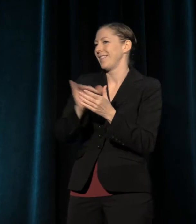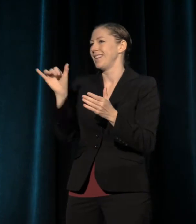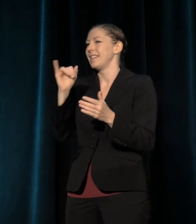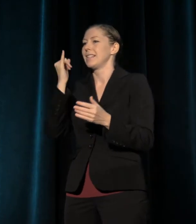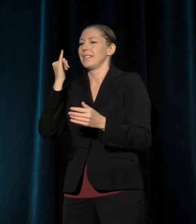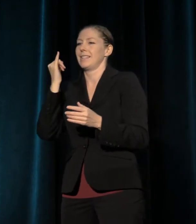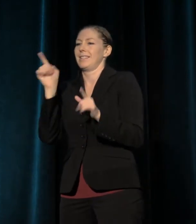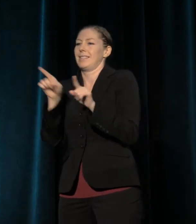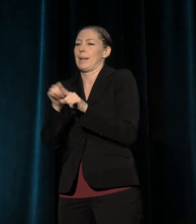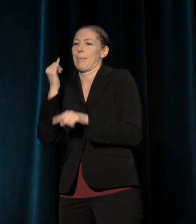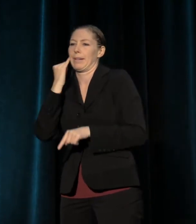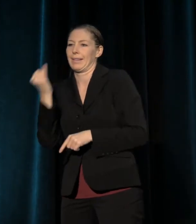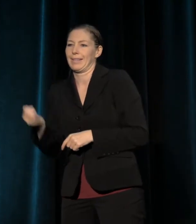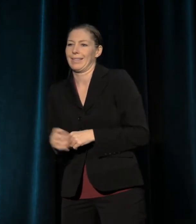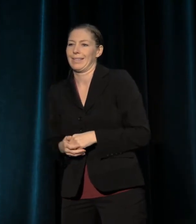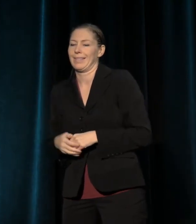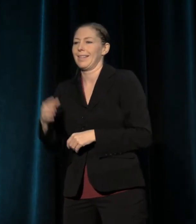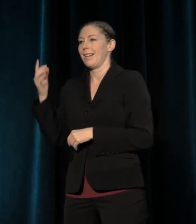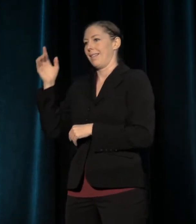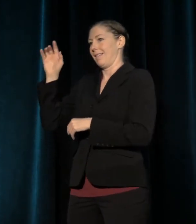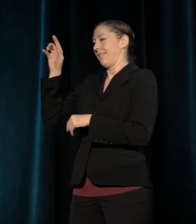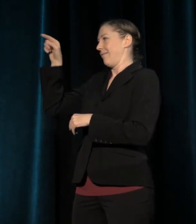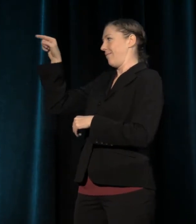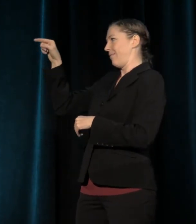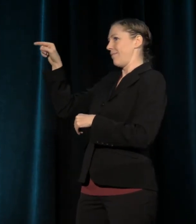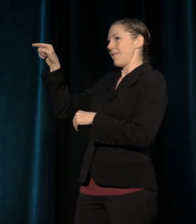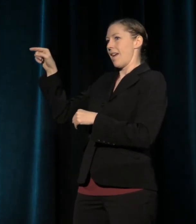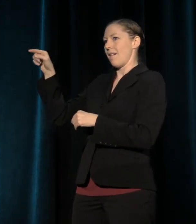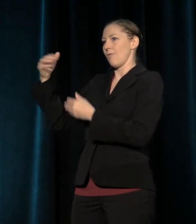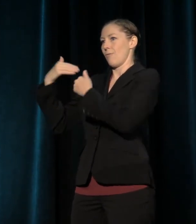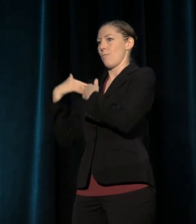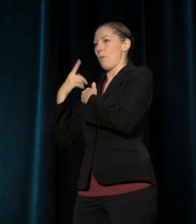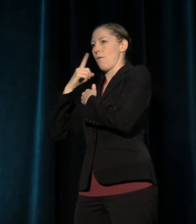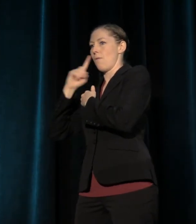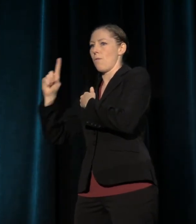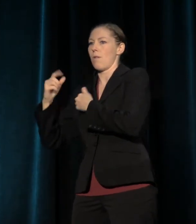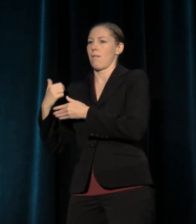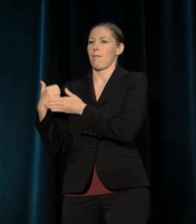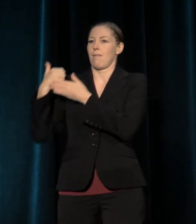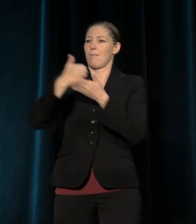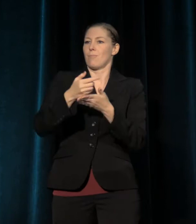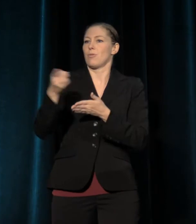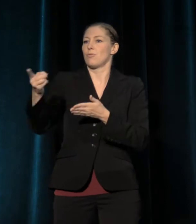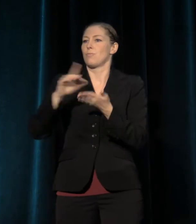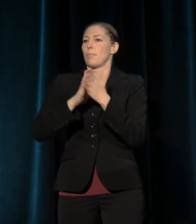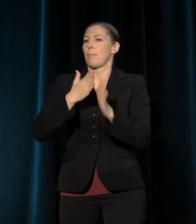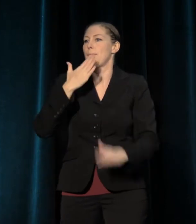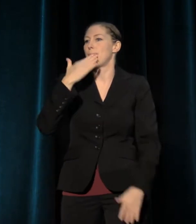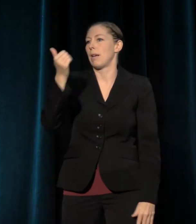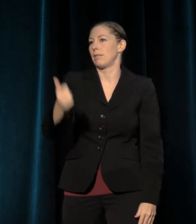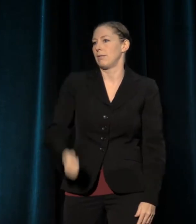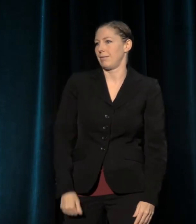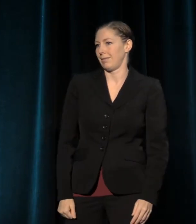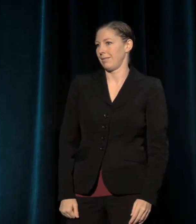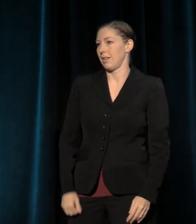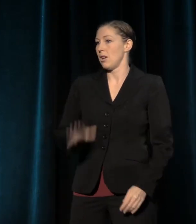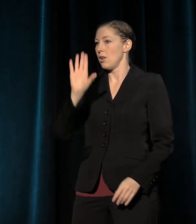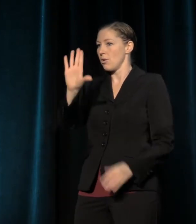the one person charged with making you the best that you can be, and that your task is to do the same for them.